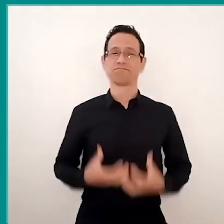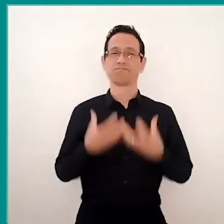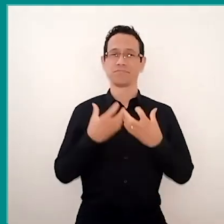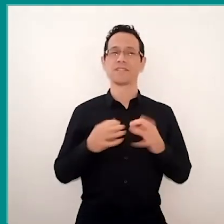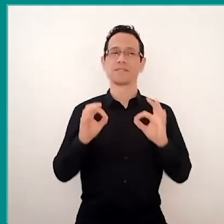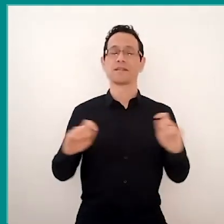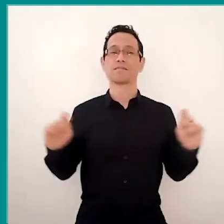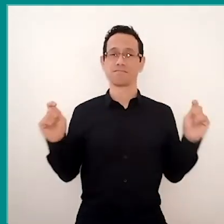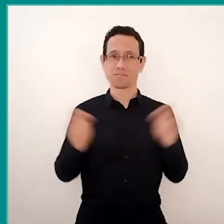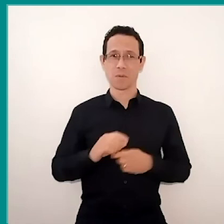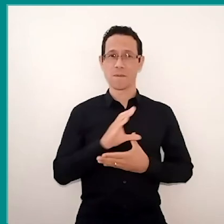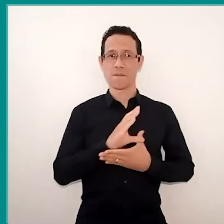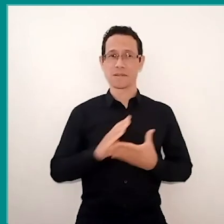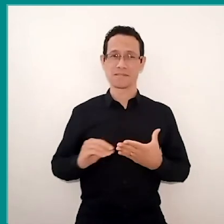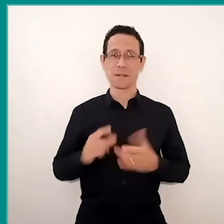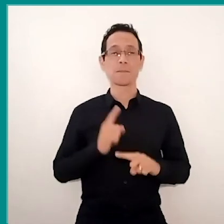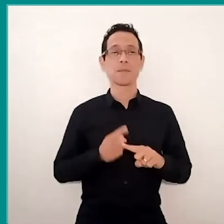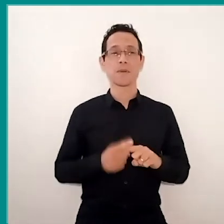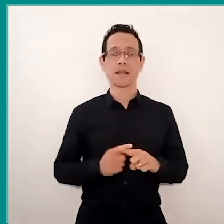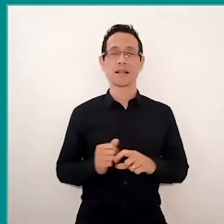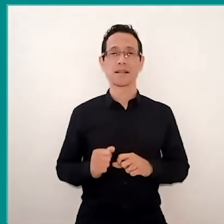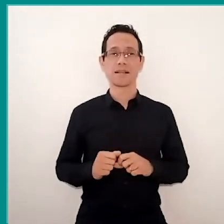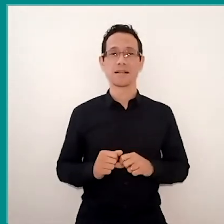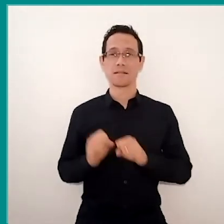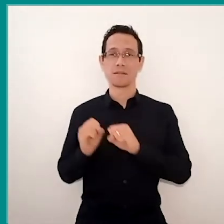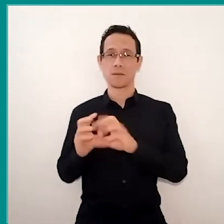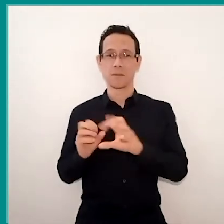because he is talking about education that we call fulltime,